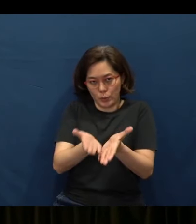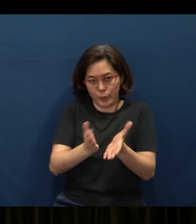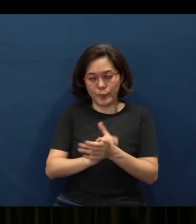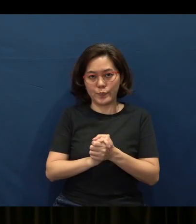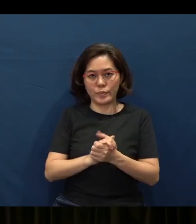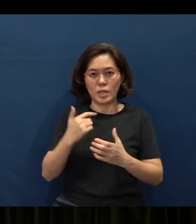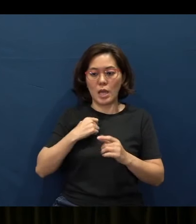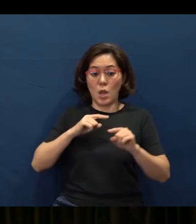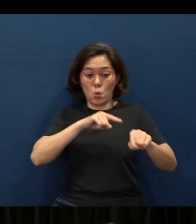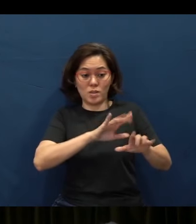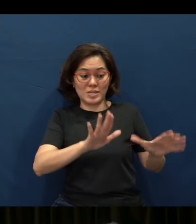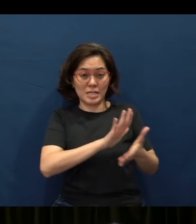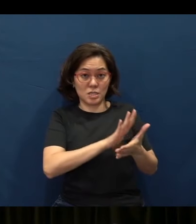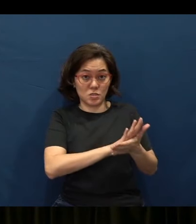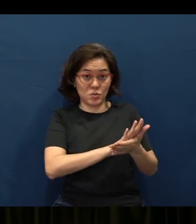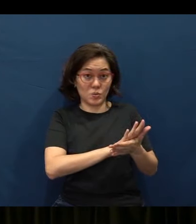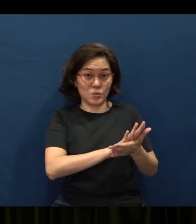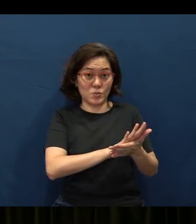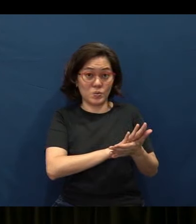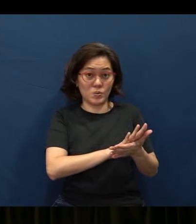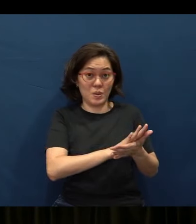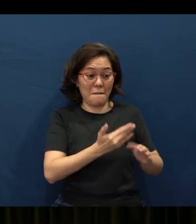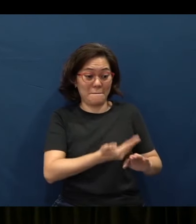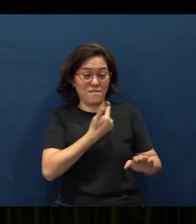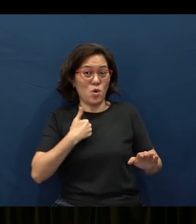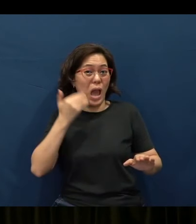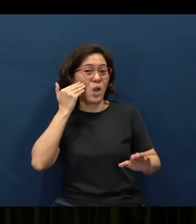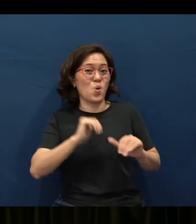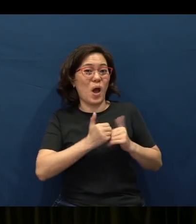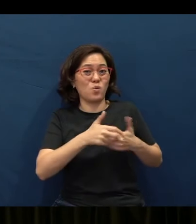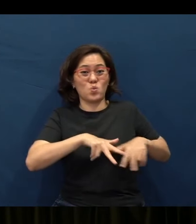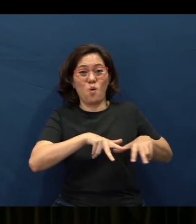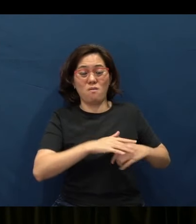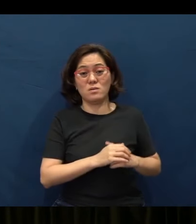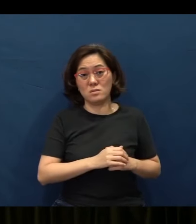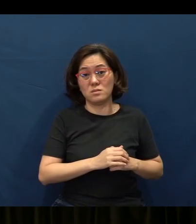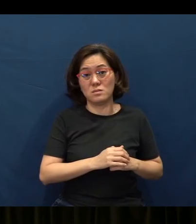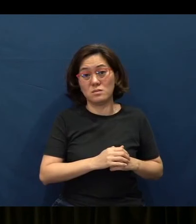I went to Sunday School even before I knew how to walk.